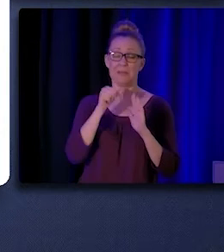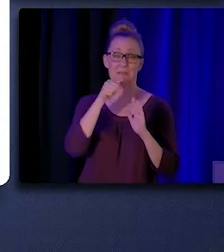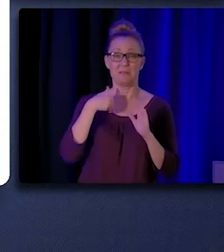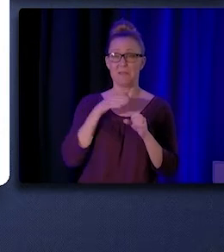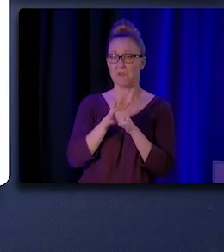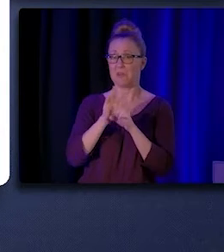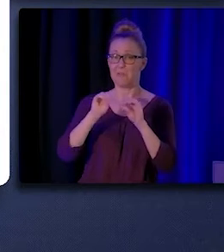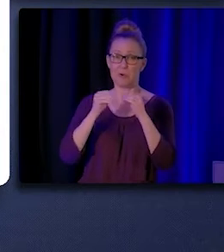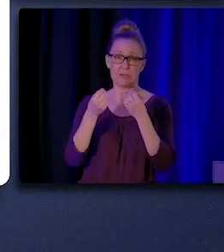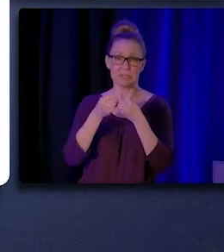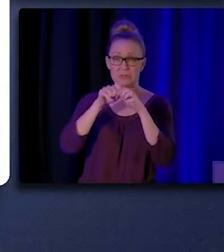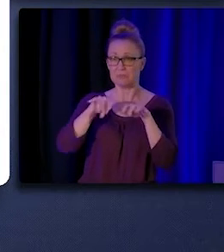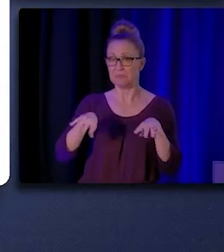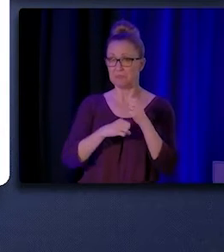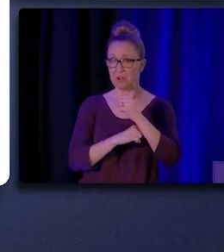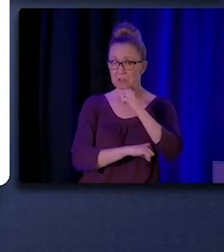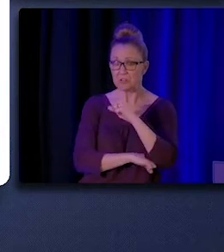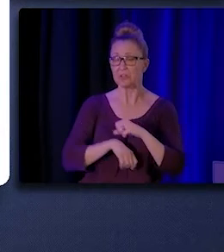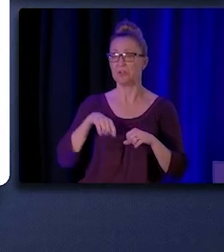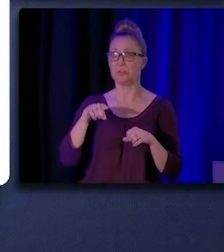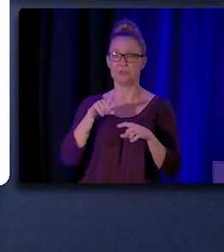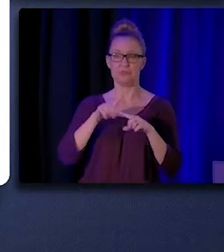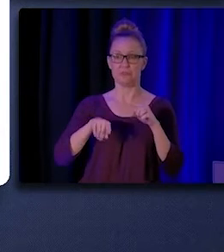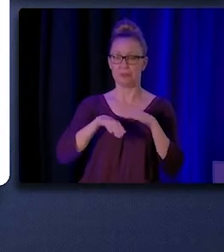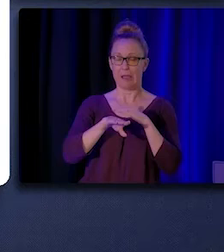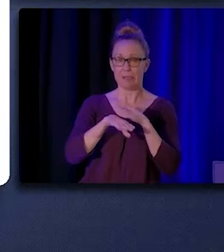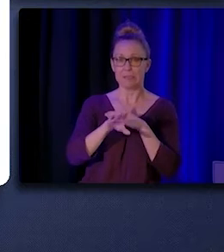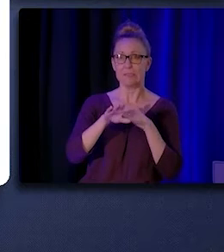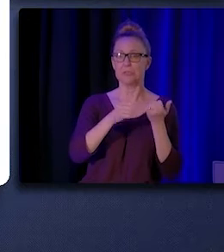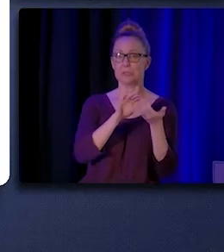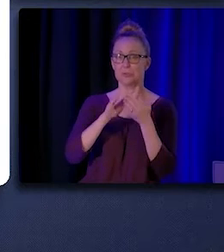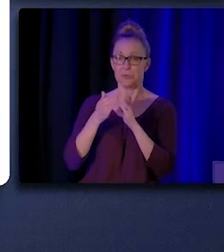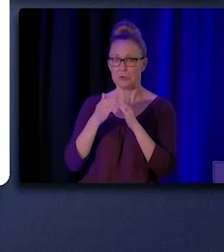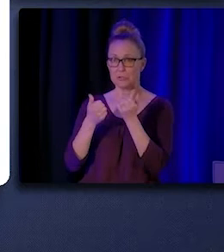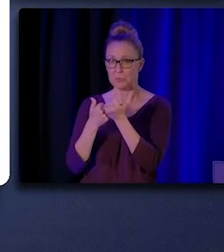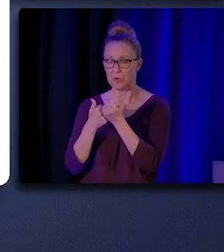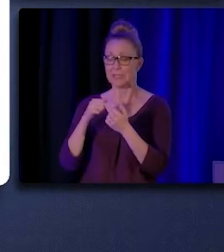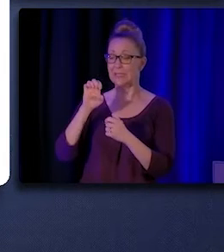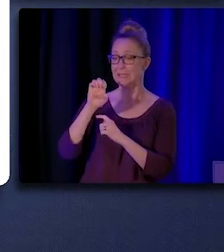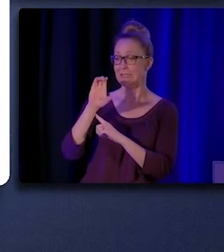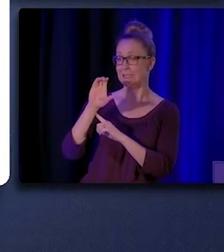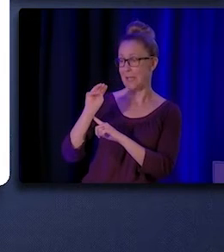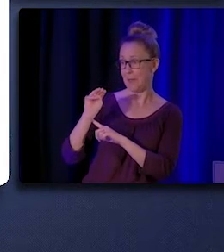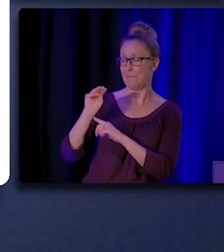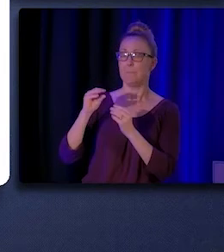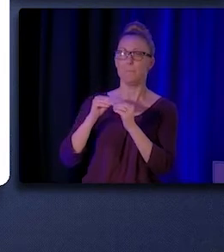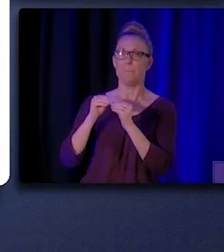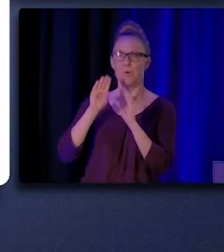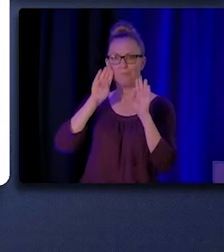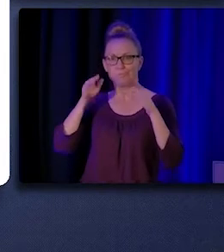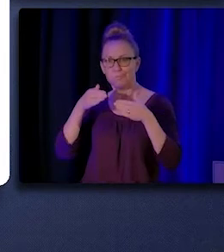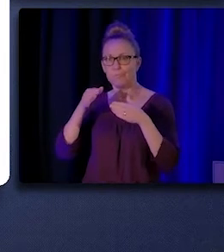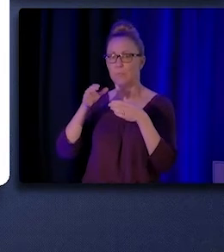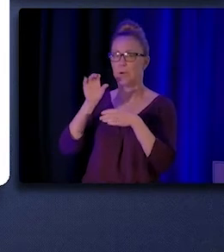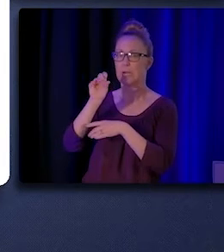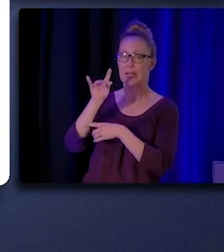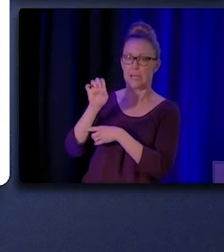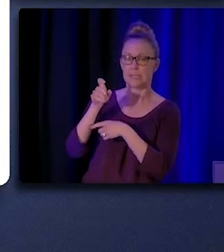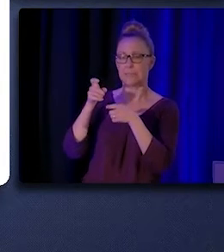to take advantage of ECM or community supports, ECM being too focused on case management or care coordination,